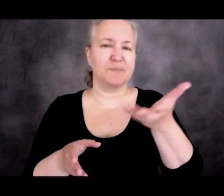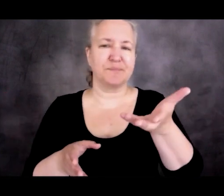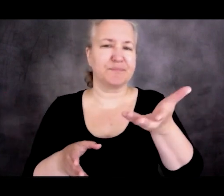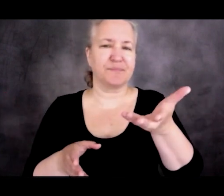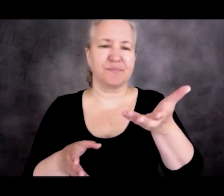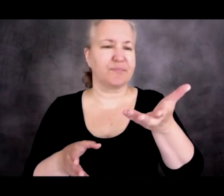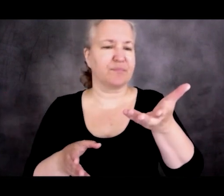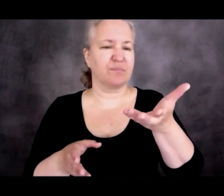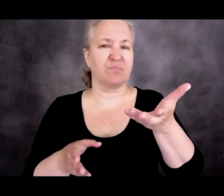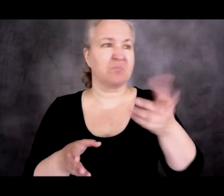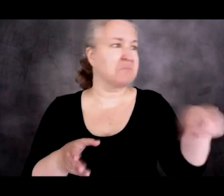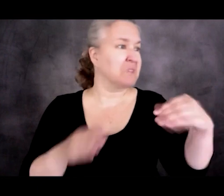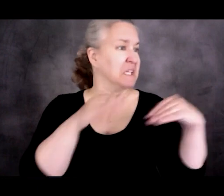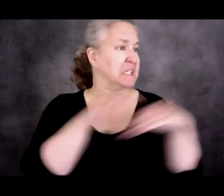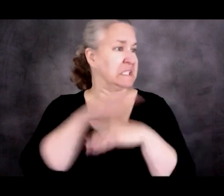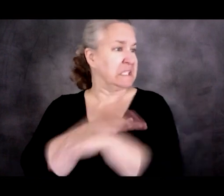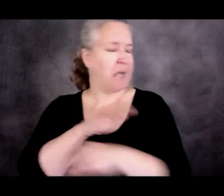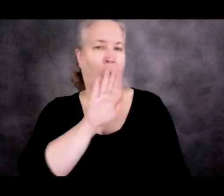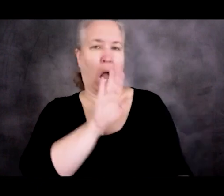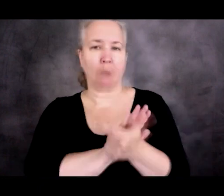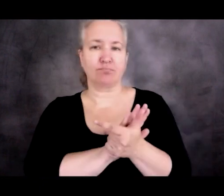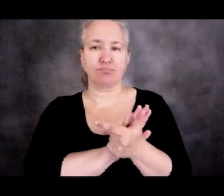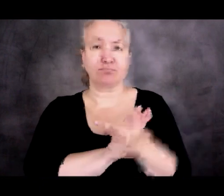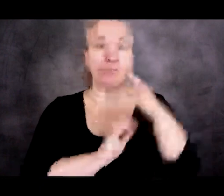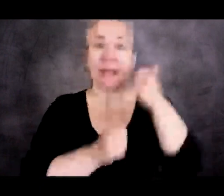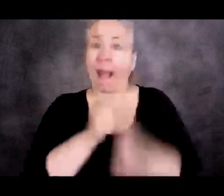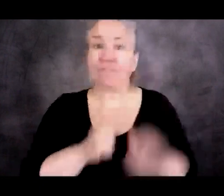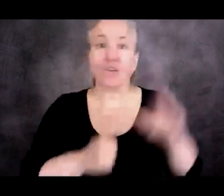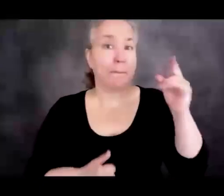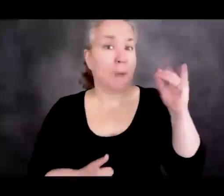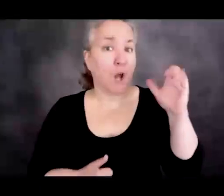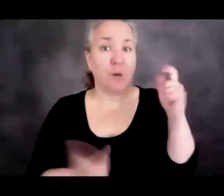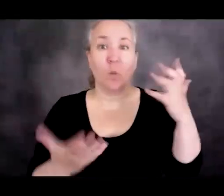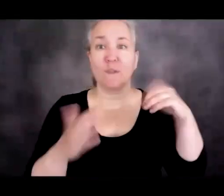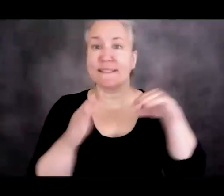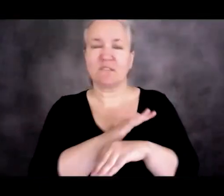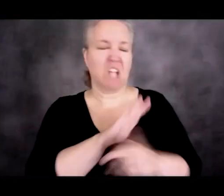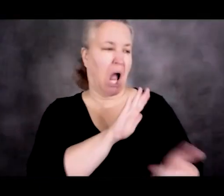on entry for every migrant who was coming into the United States and every asylum seeker.